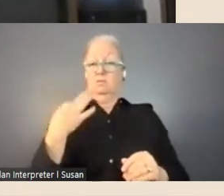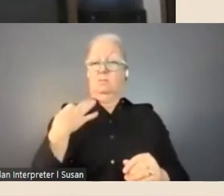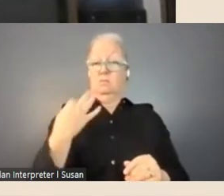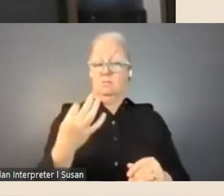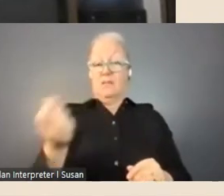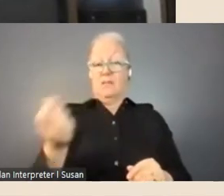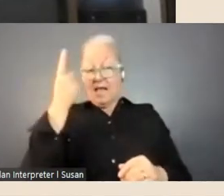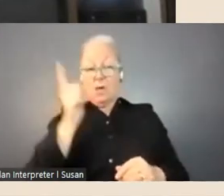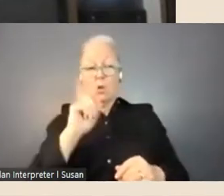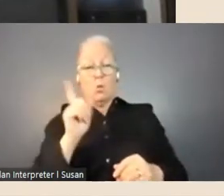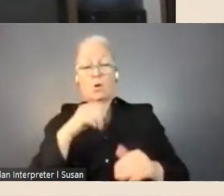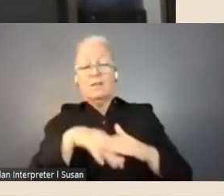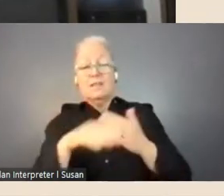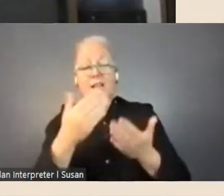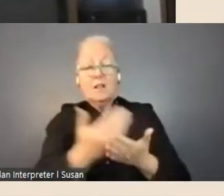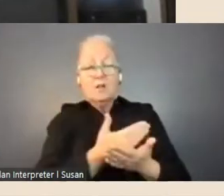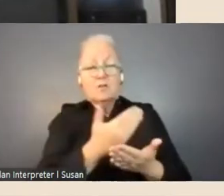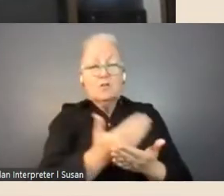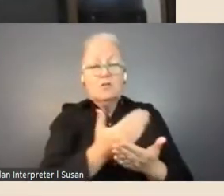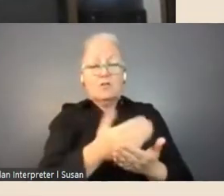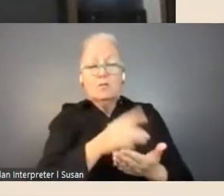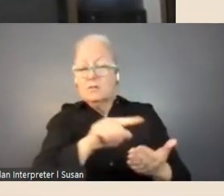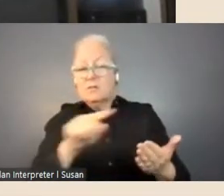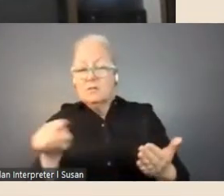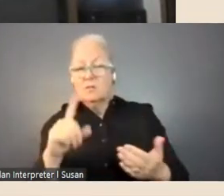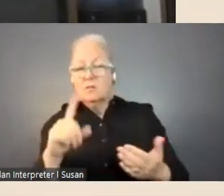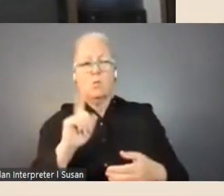some understanding of the strengths of the collection, you know if you're saying you